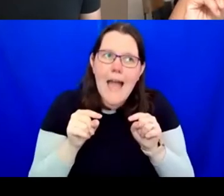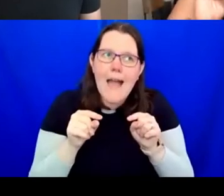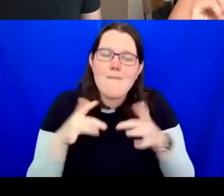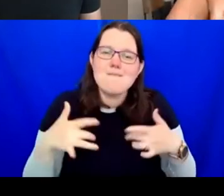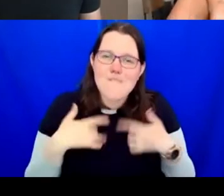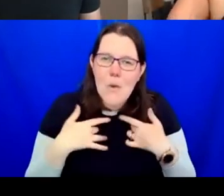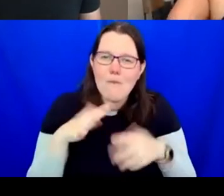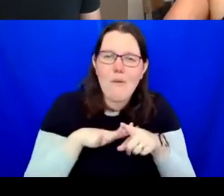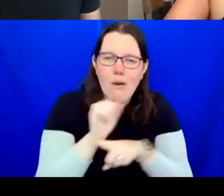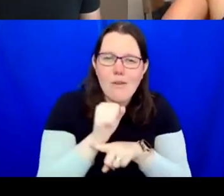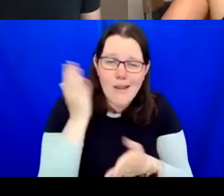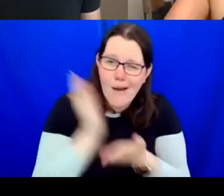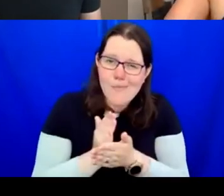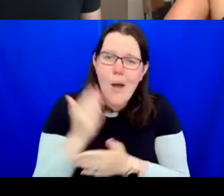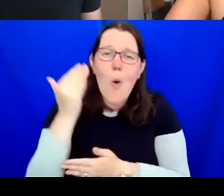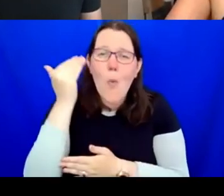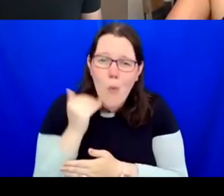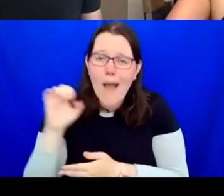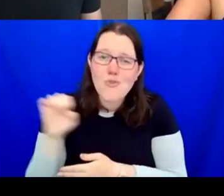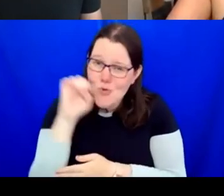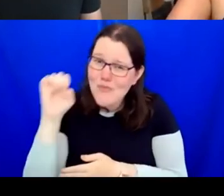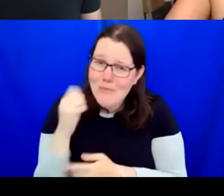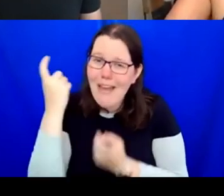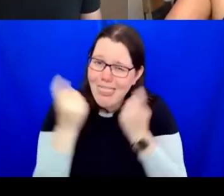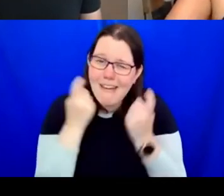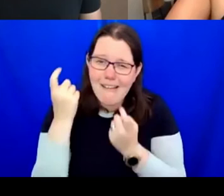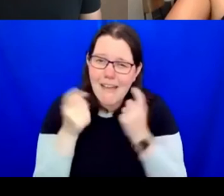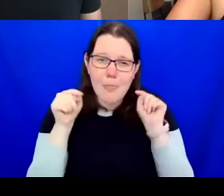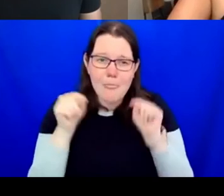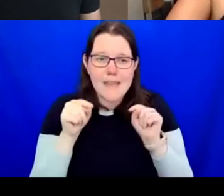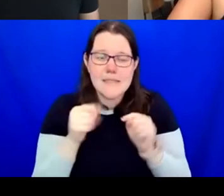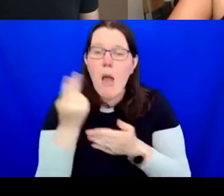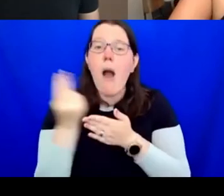This is part of the conditions that we're under and we're conditioned to believe in. I just